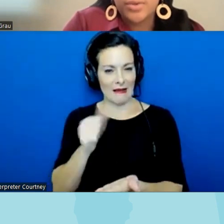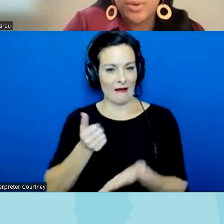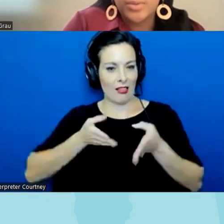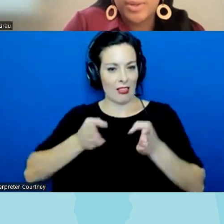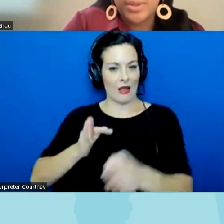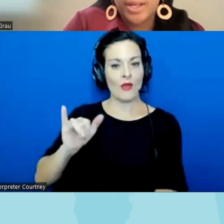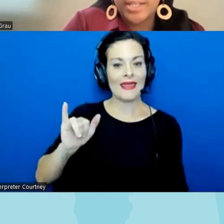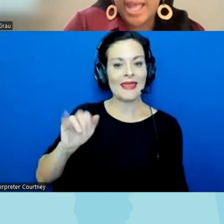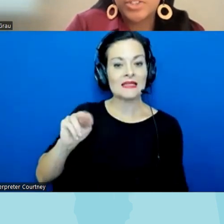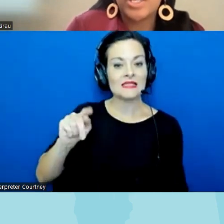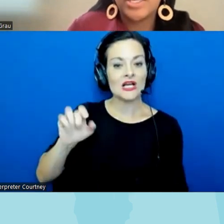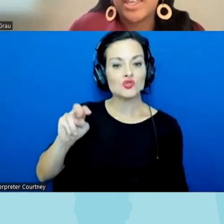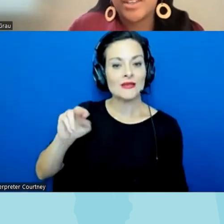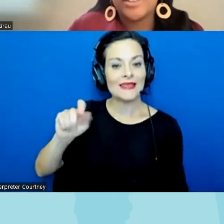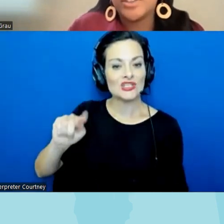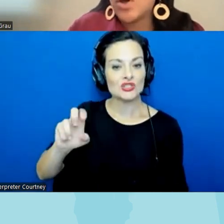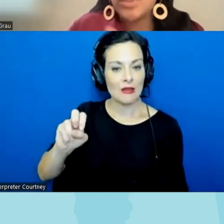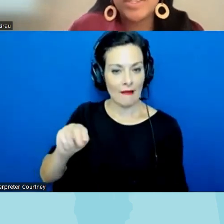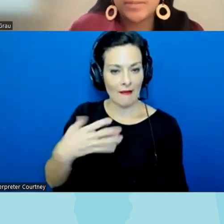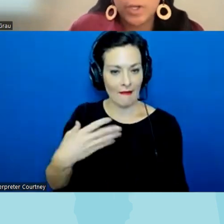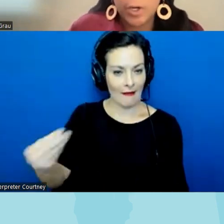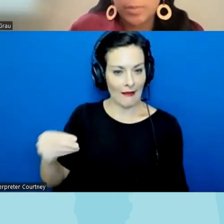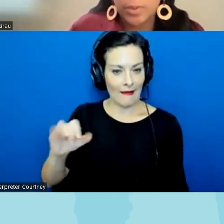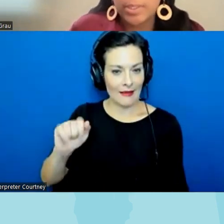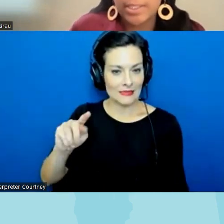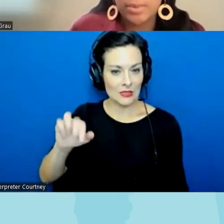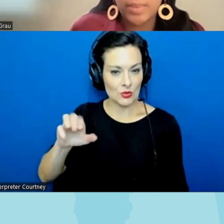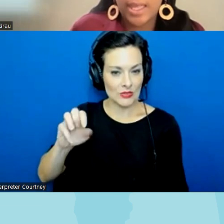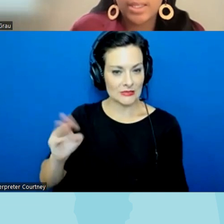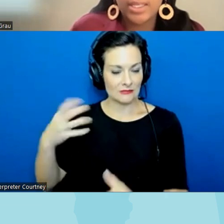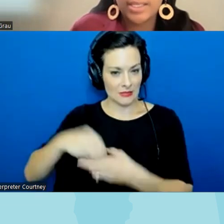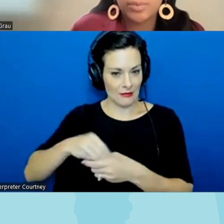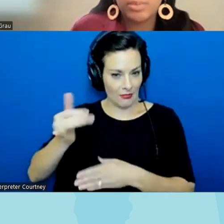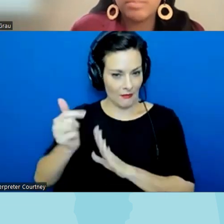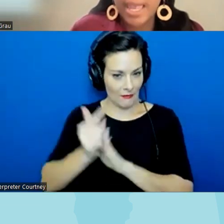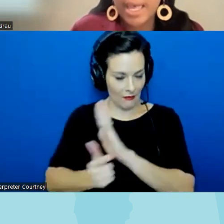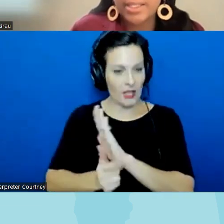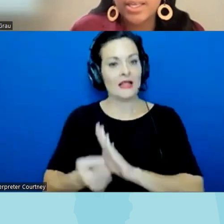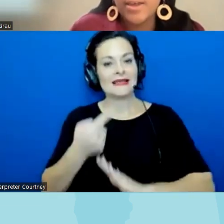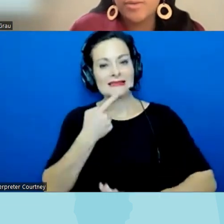wrote the Bill attached a long list of terms to his testimony that he said would be banned from